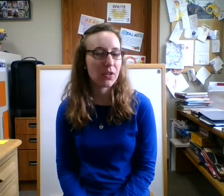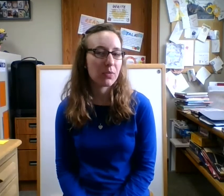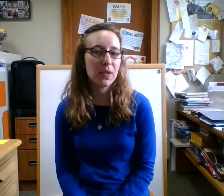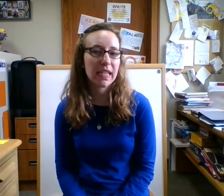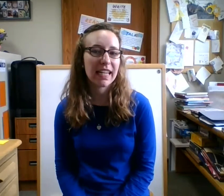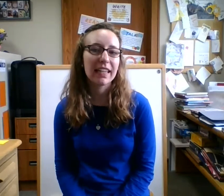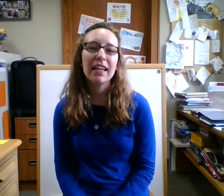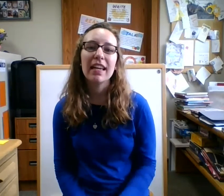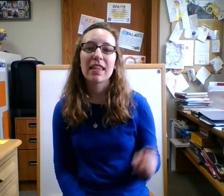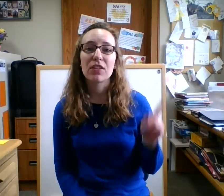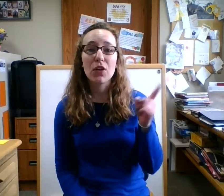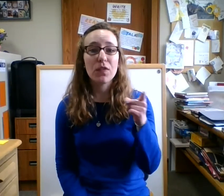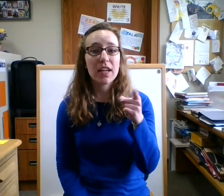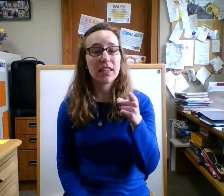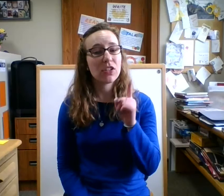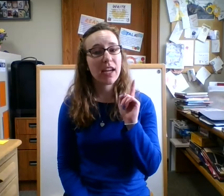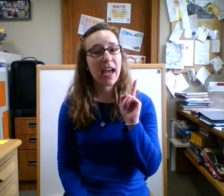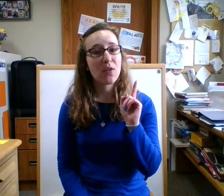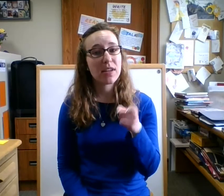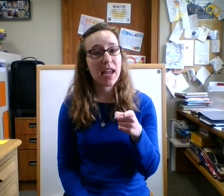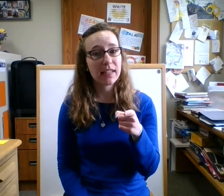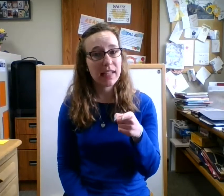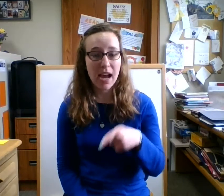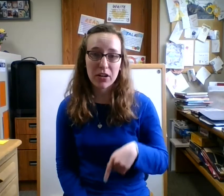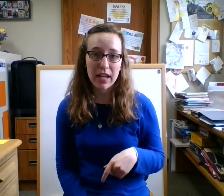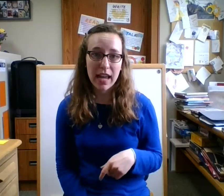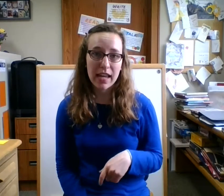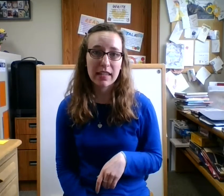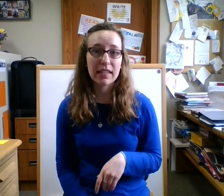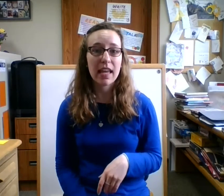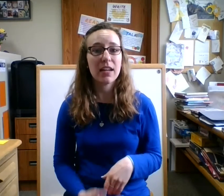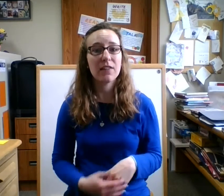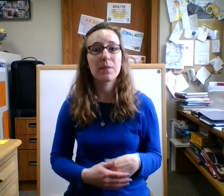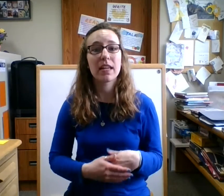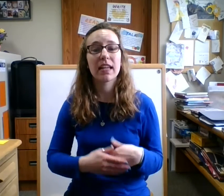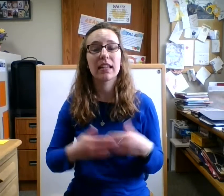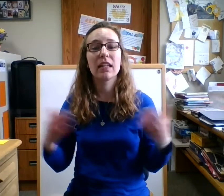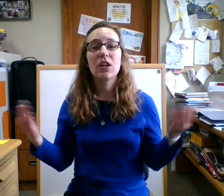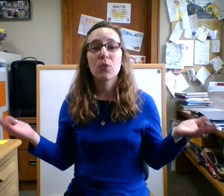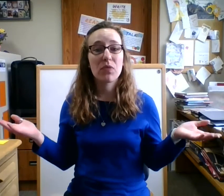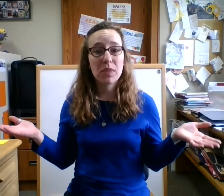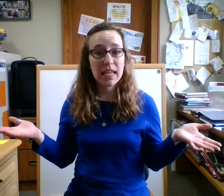good music and don't forget to check out next Saturday instead of being with me